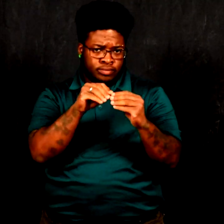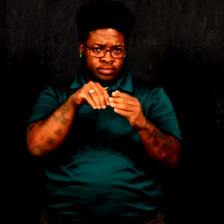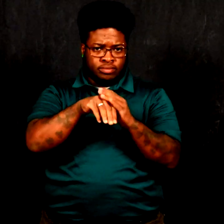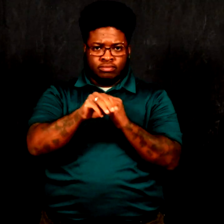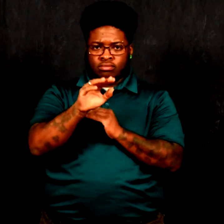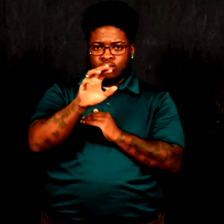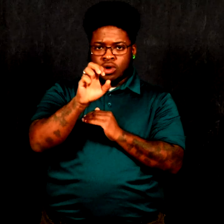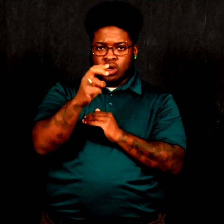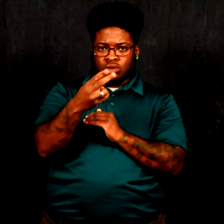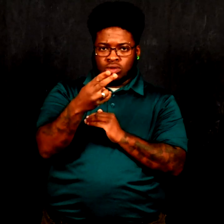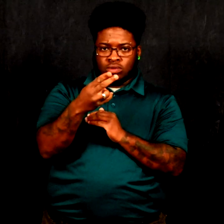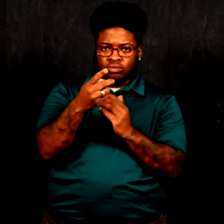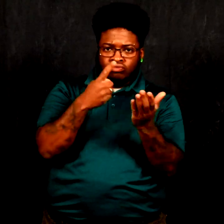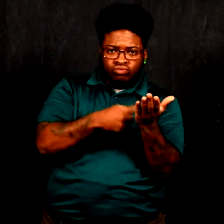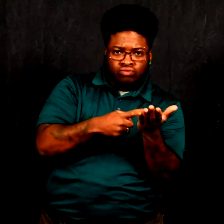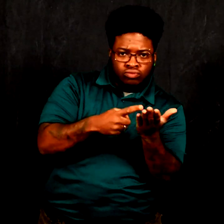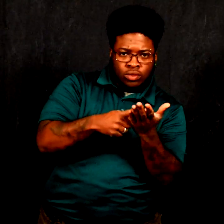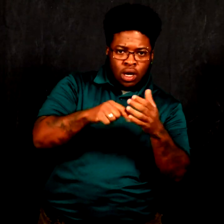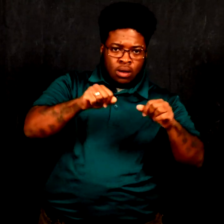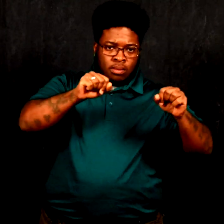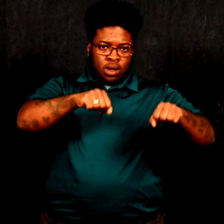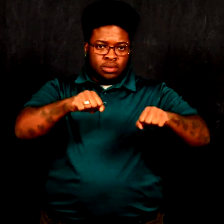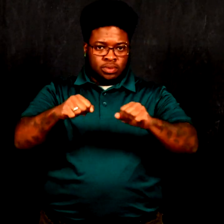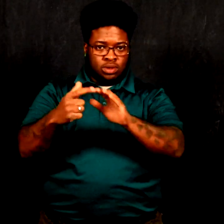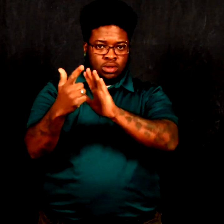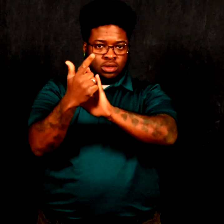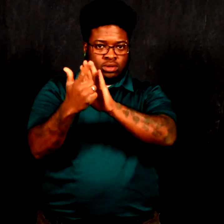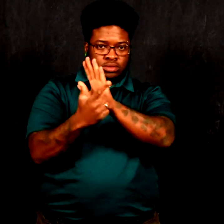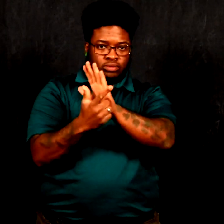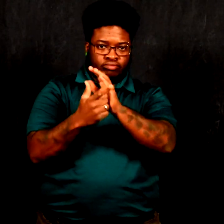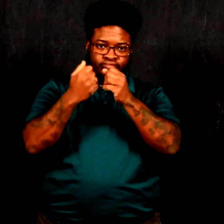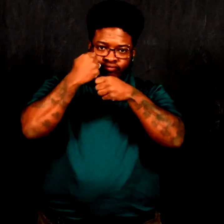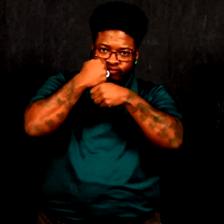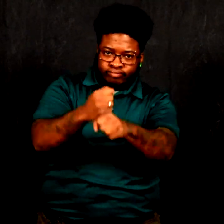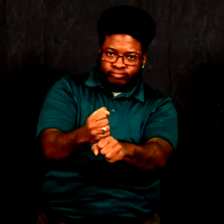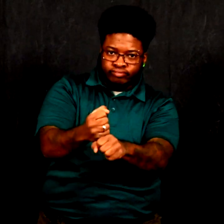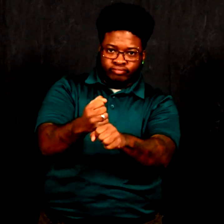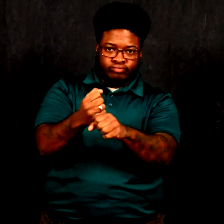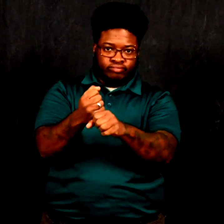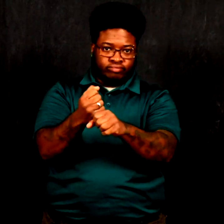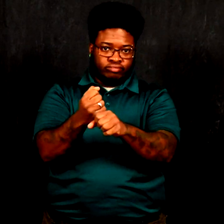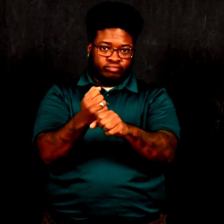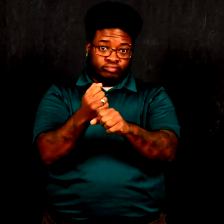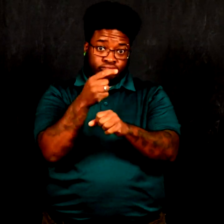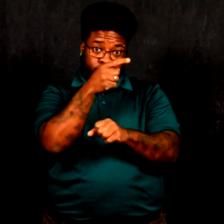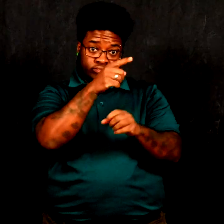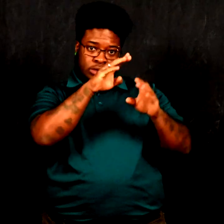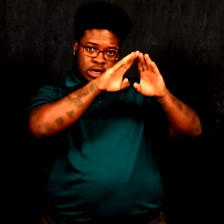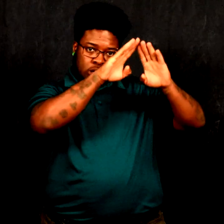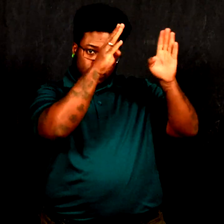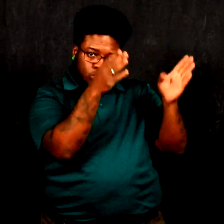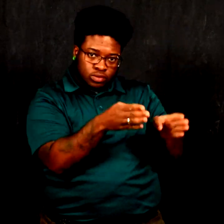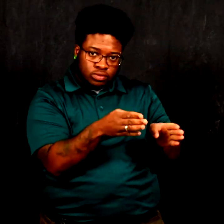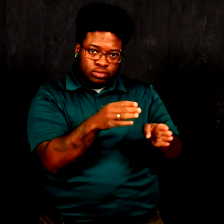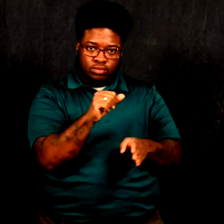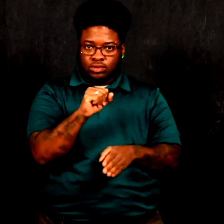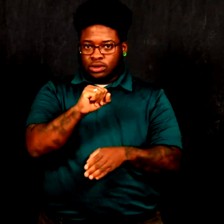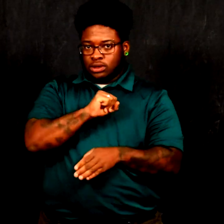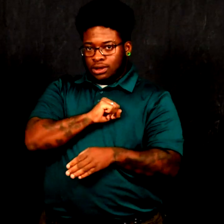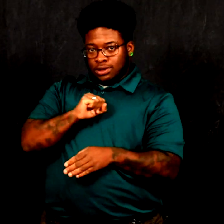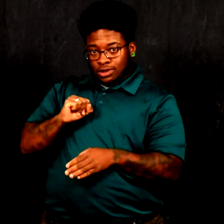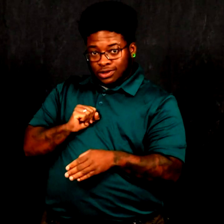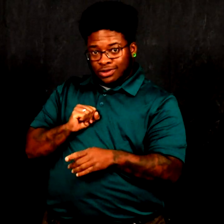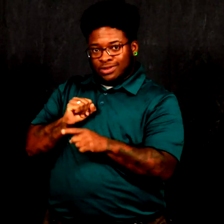in March to discuss potential legislation to make the House, Senate